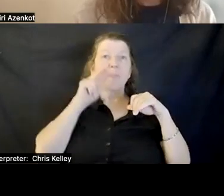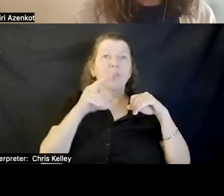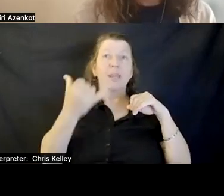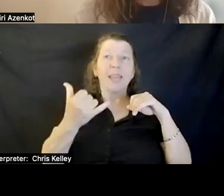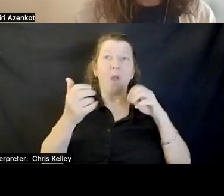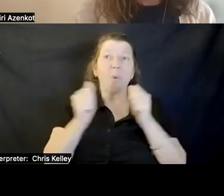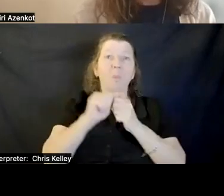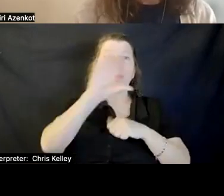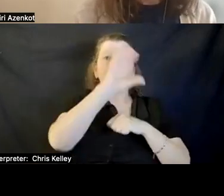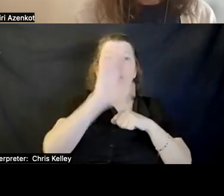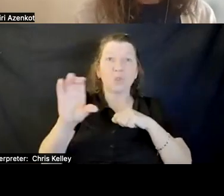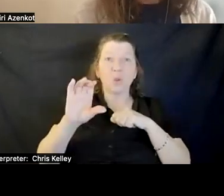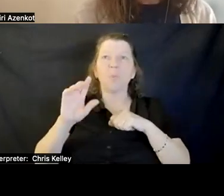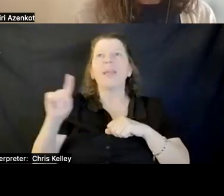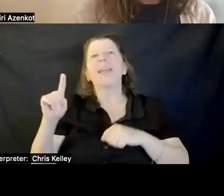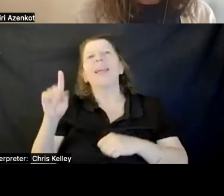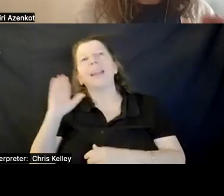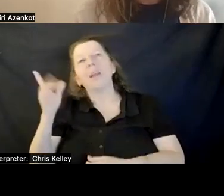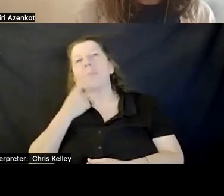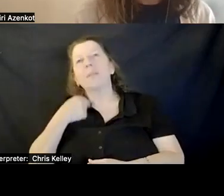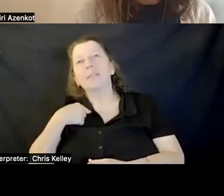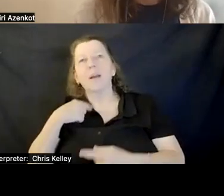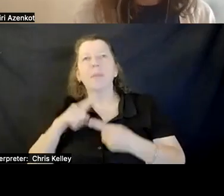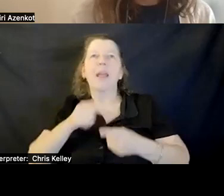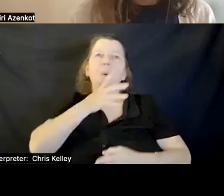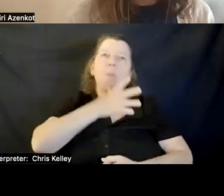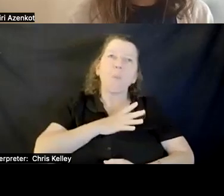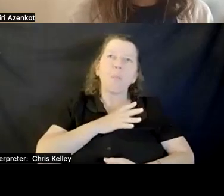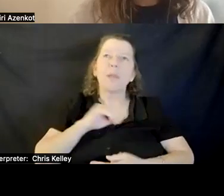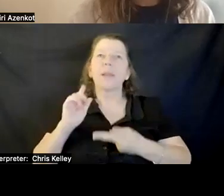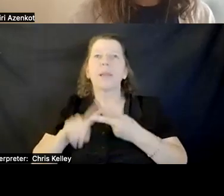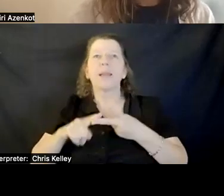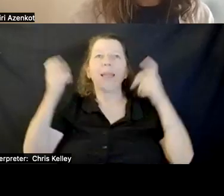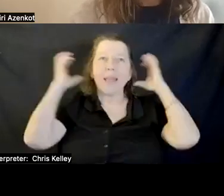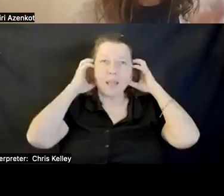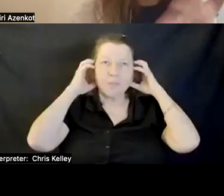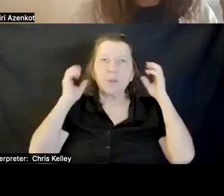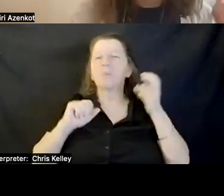AND IT WILL TELL ME -- WOMAN, HEADPHONES -- CARIN: FROWNING.